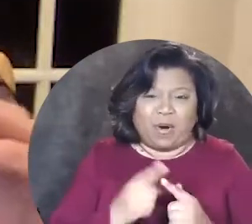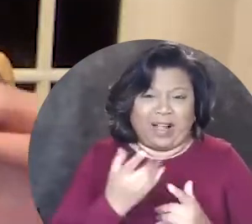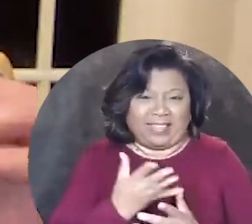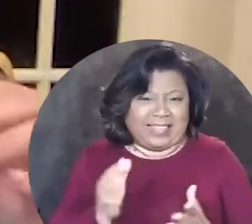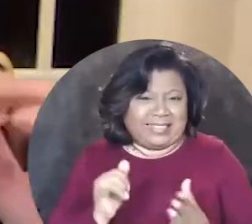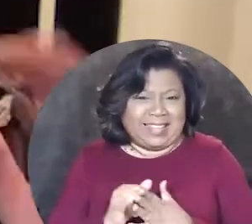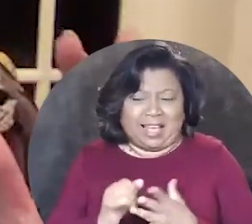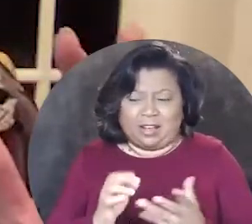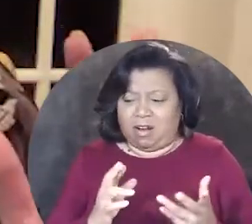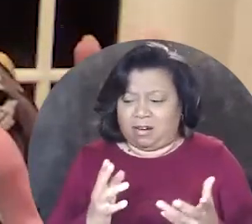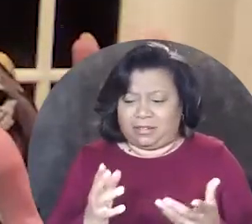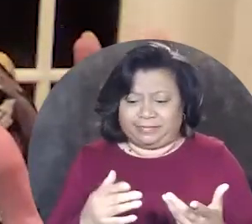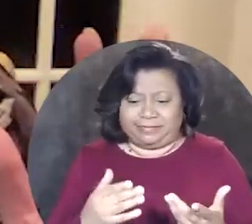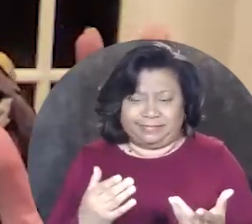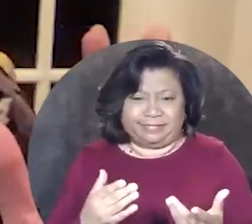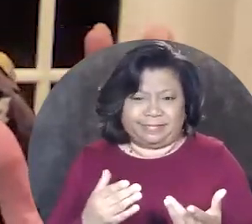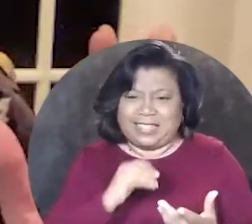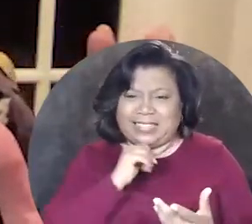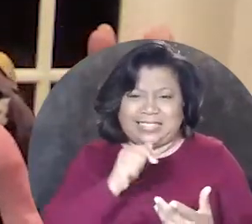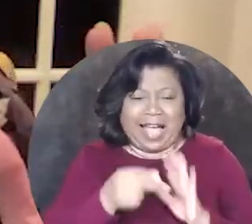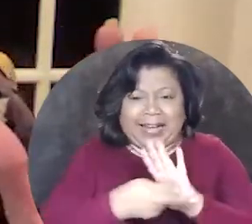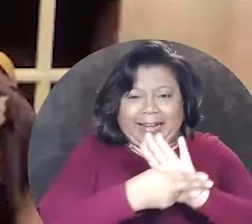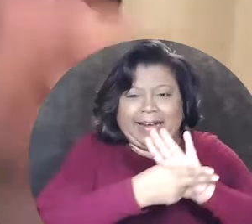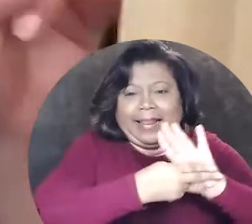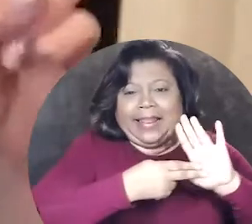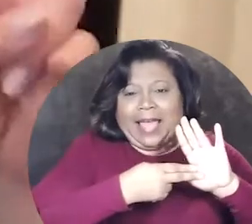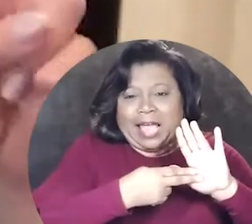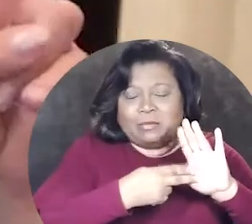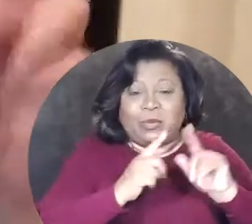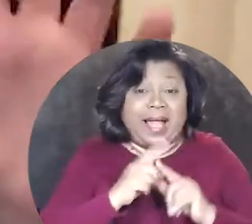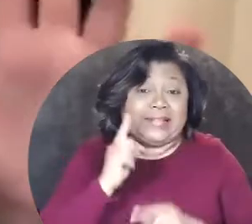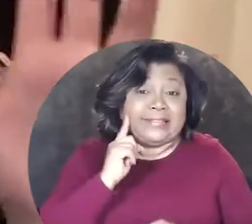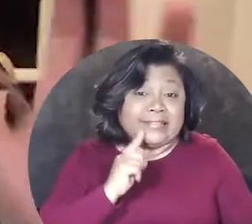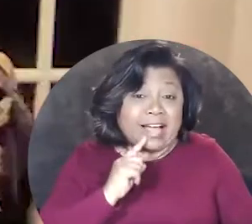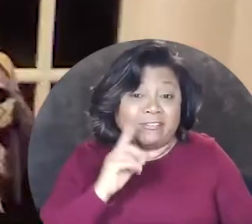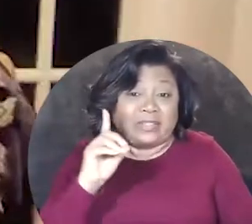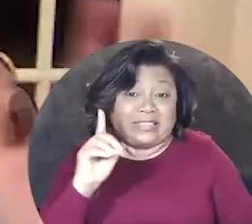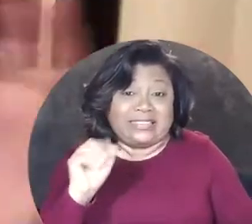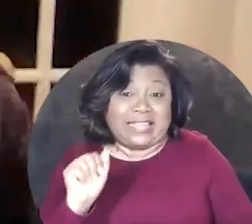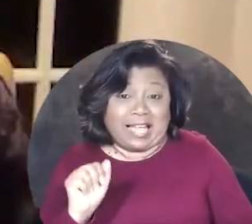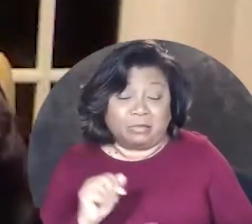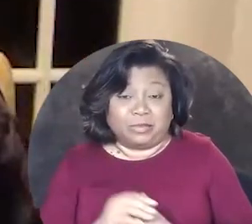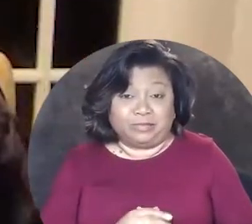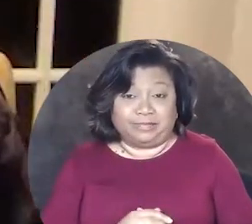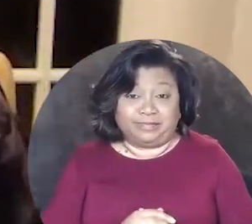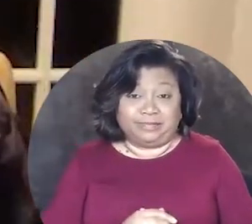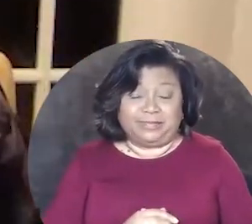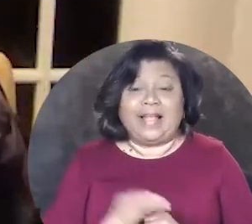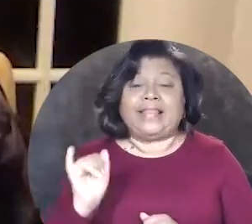for things that are not "labeled" as Deaf or disabled